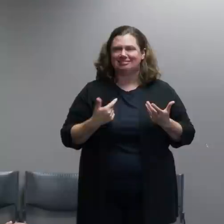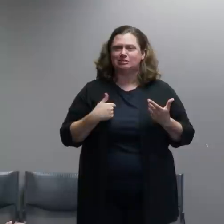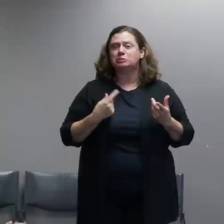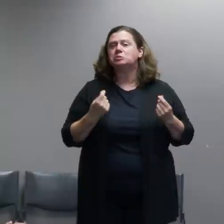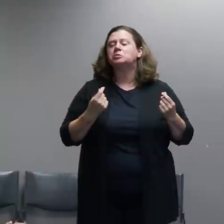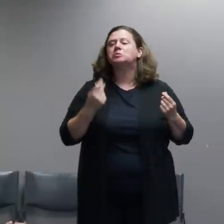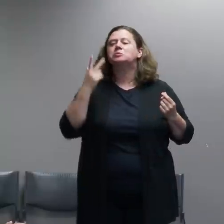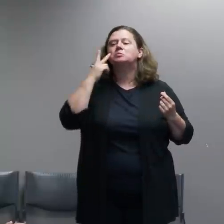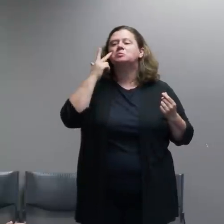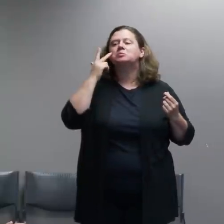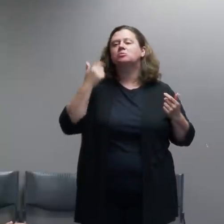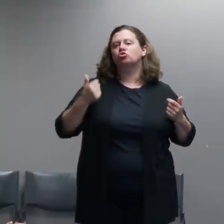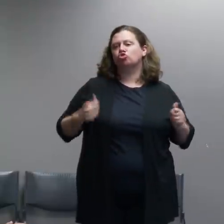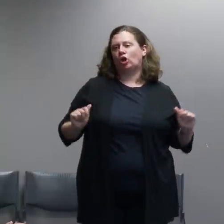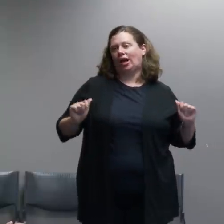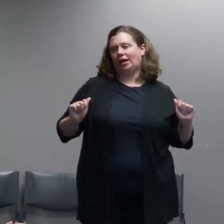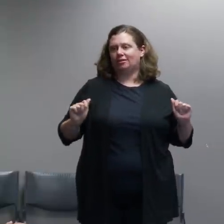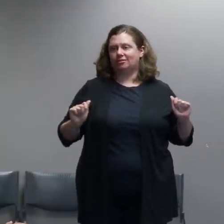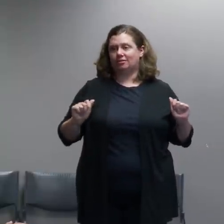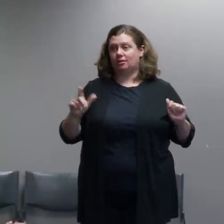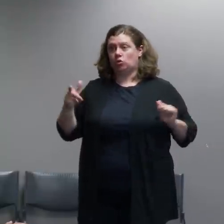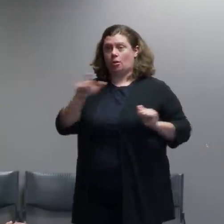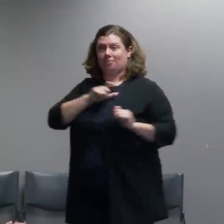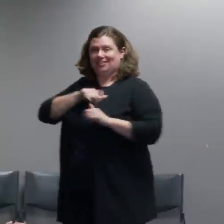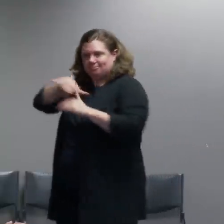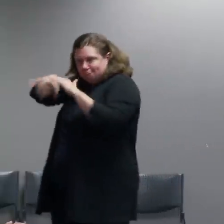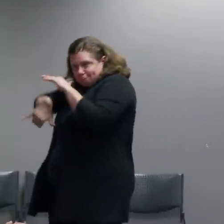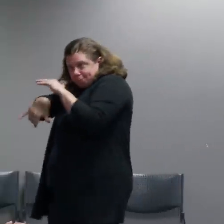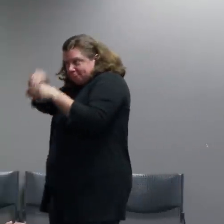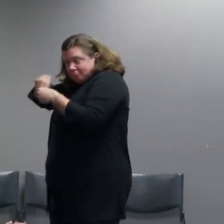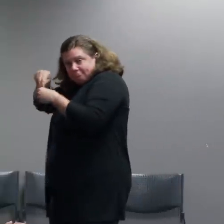officers inside this building and only come out if we if there was some kind of